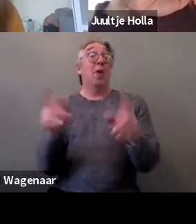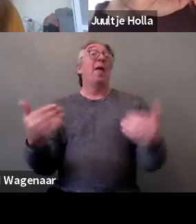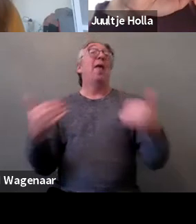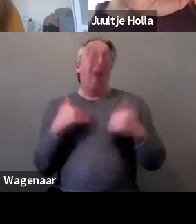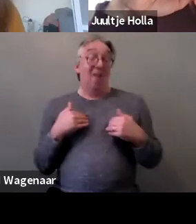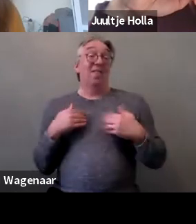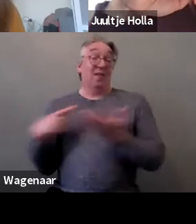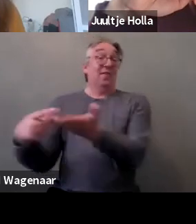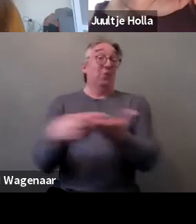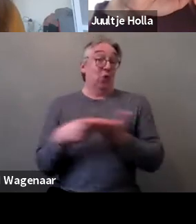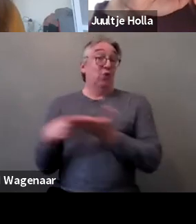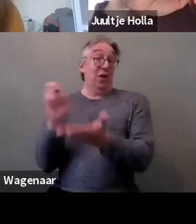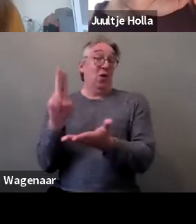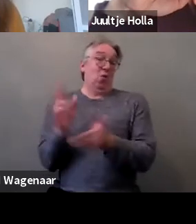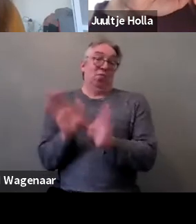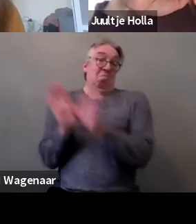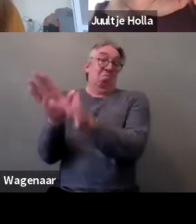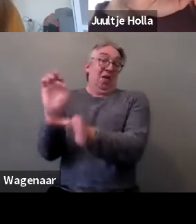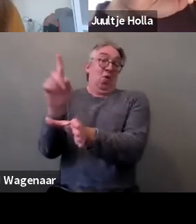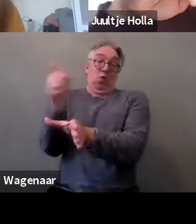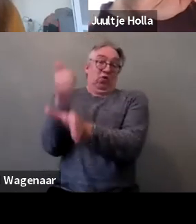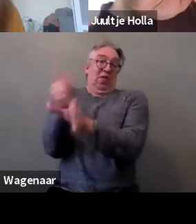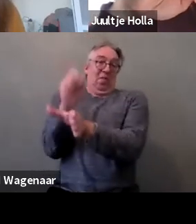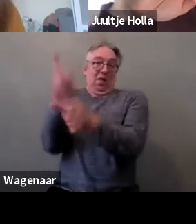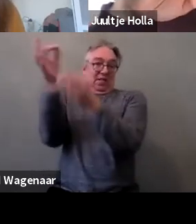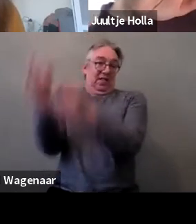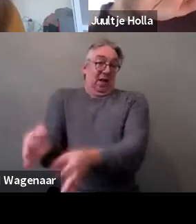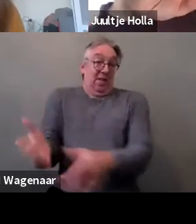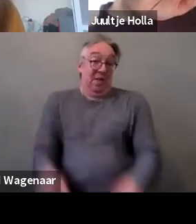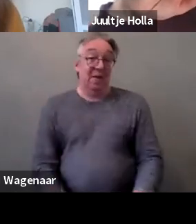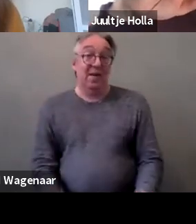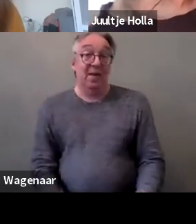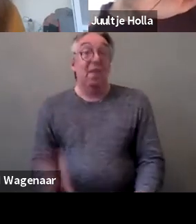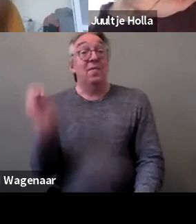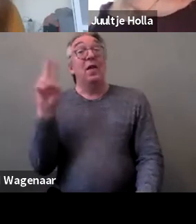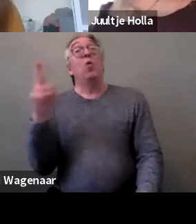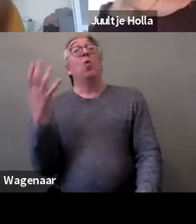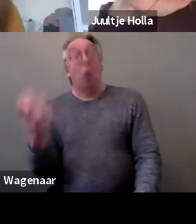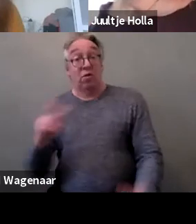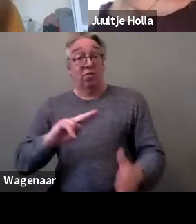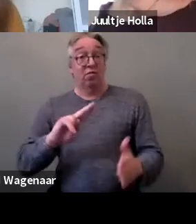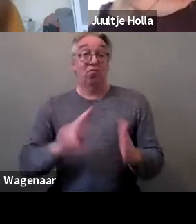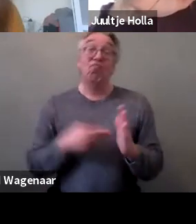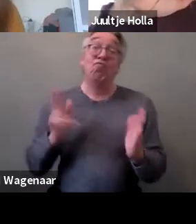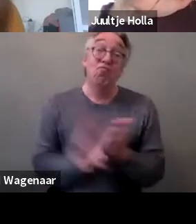and it's up to the EU to finally decide whether they want to ratify the Convention or not.